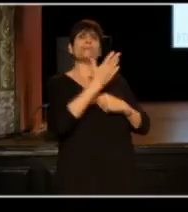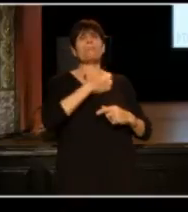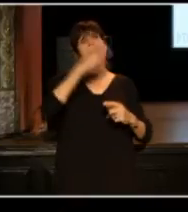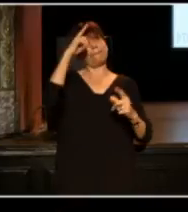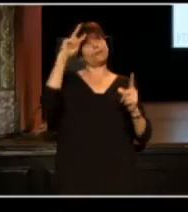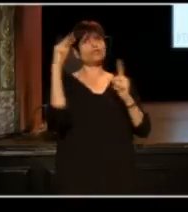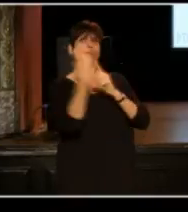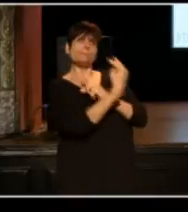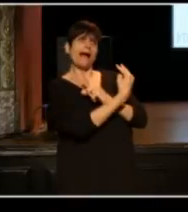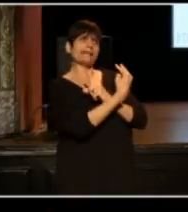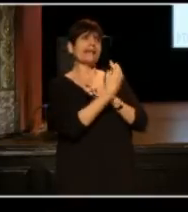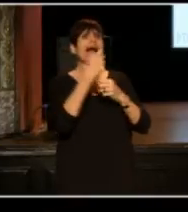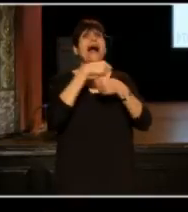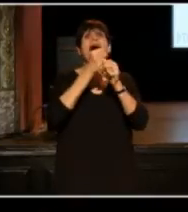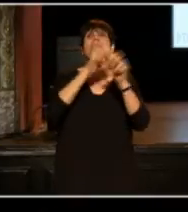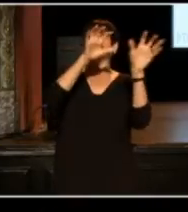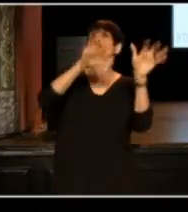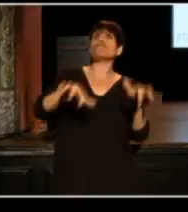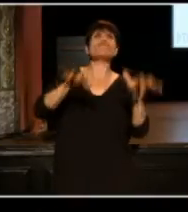I made it rain invisibly.